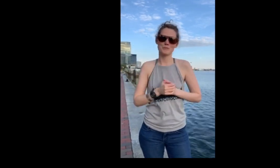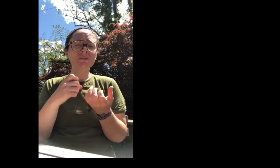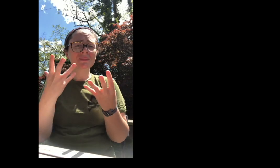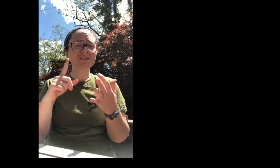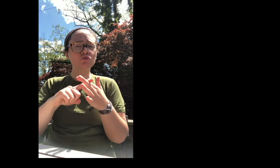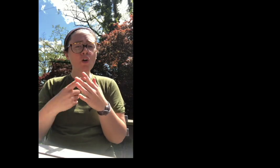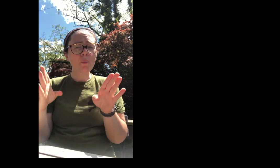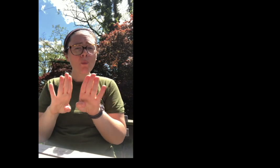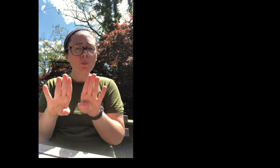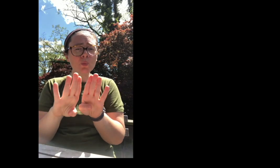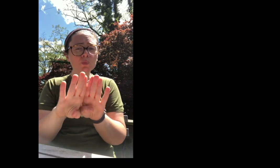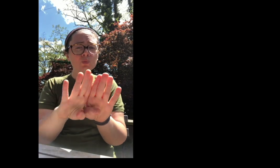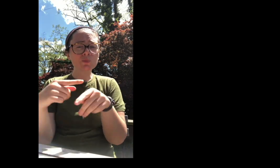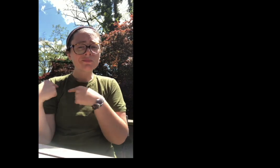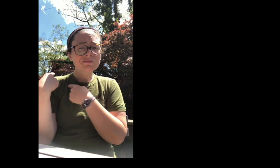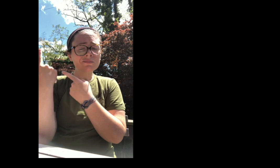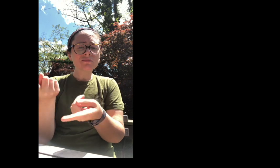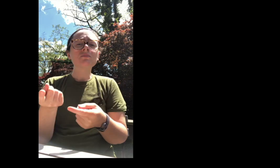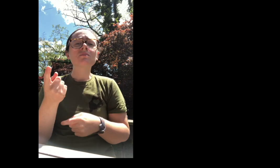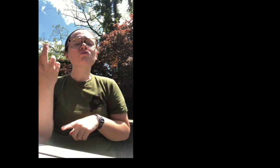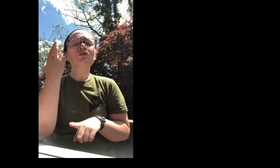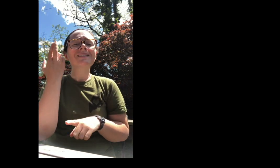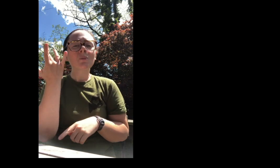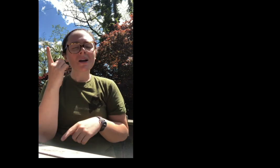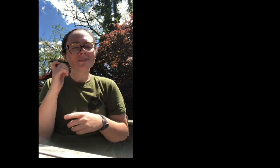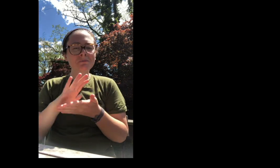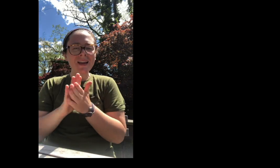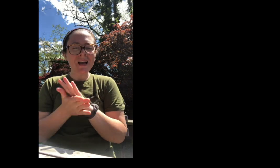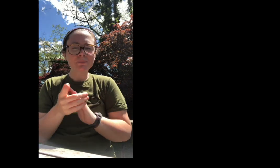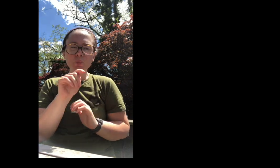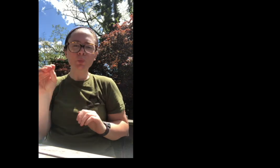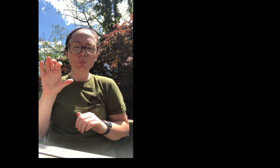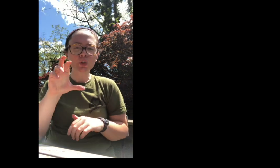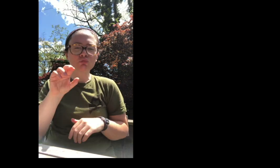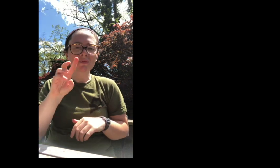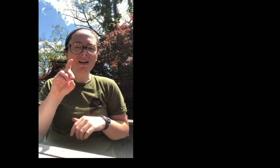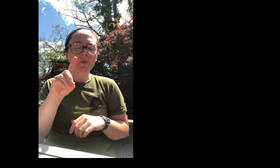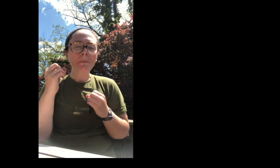A lot of parks have started to close because they are becoming too crowded with more people flocking to parks